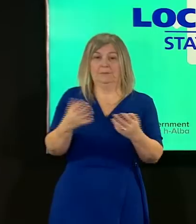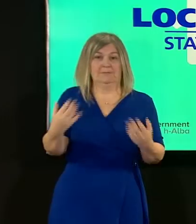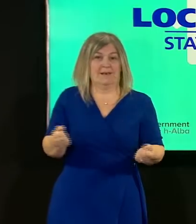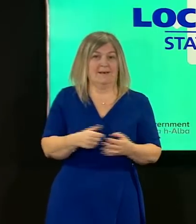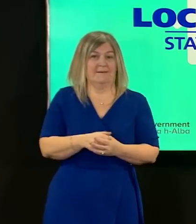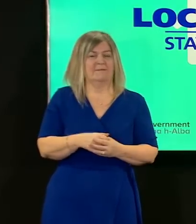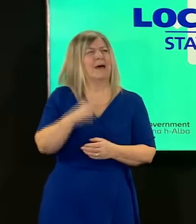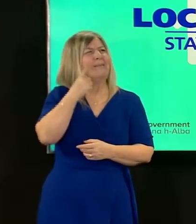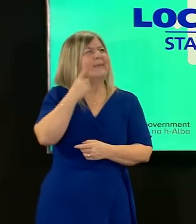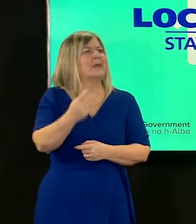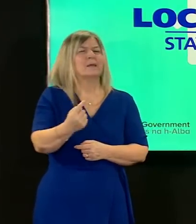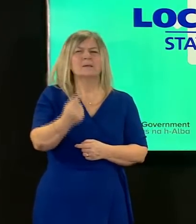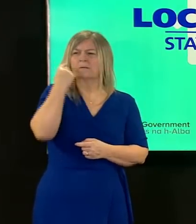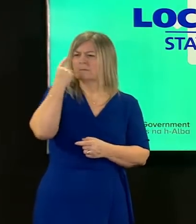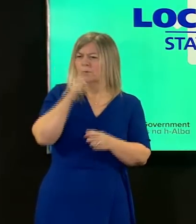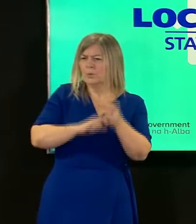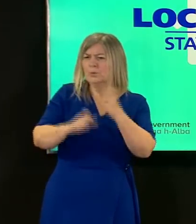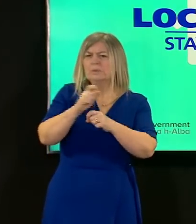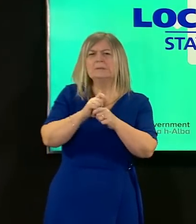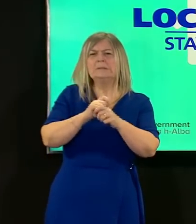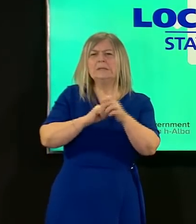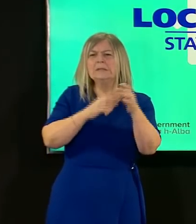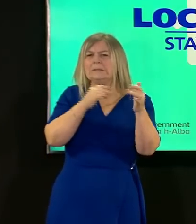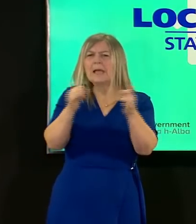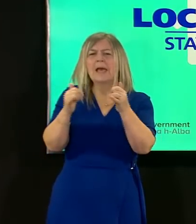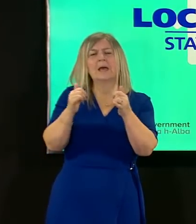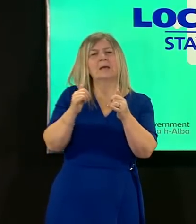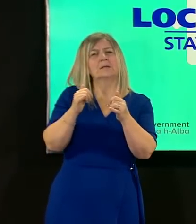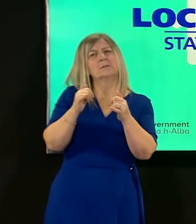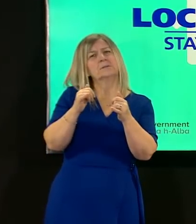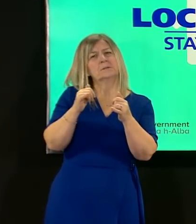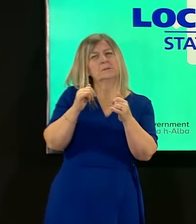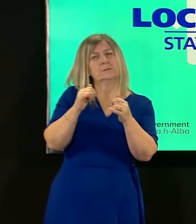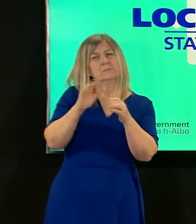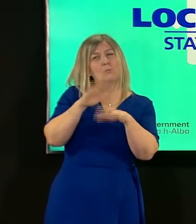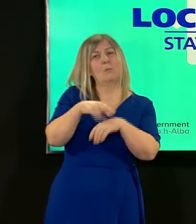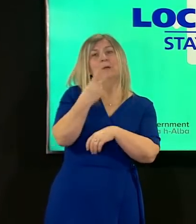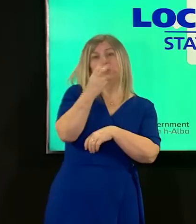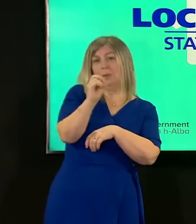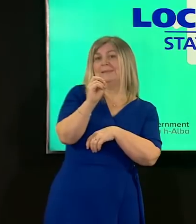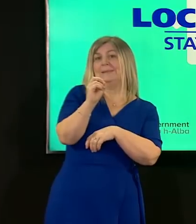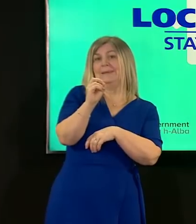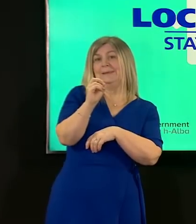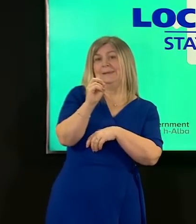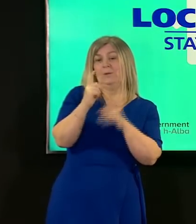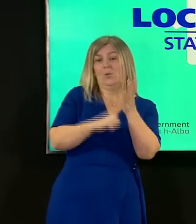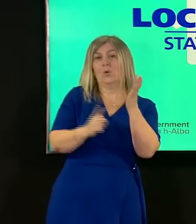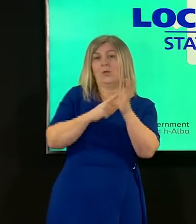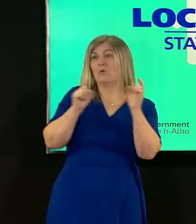asymptomatic community testing running in 20 of our local authorities more coming on board and